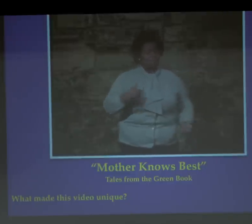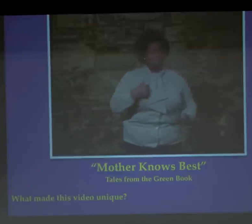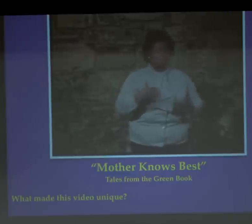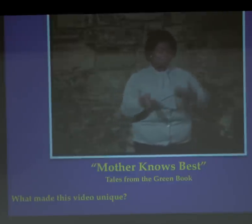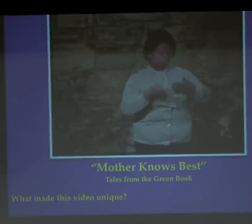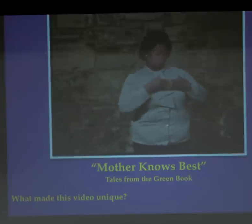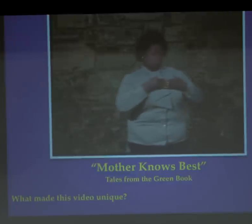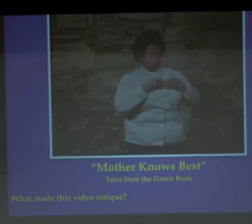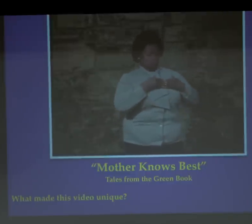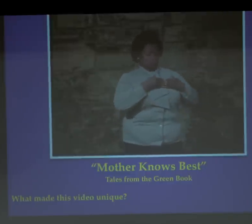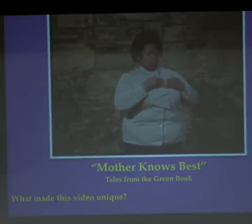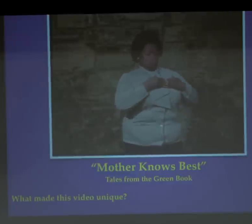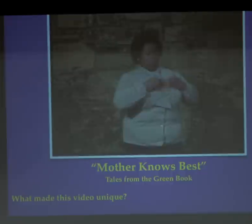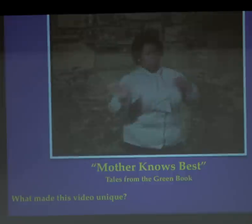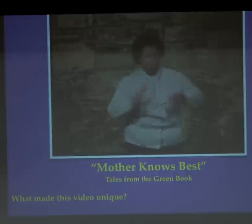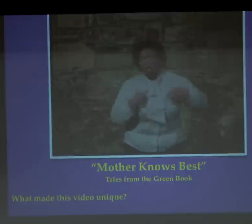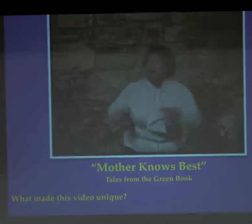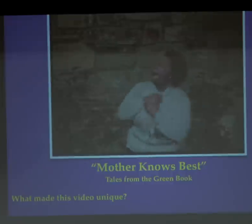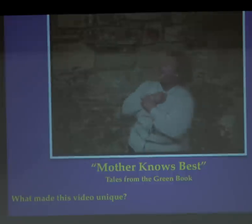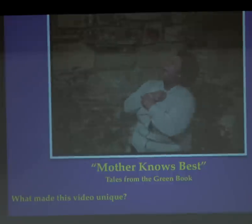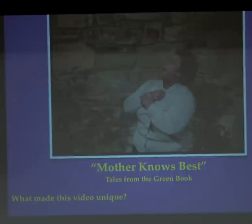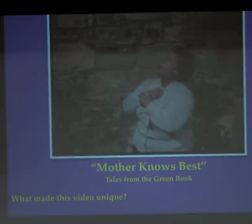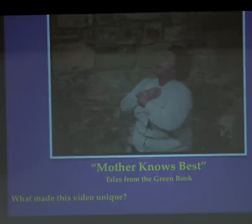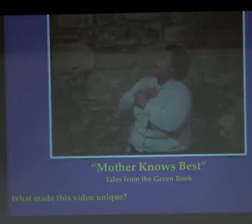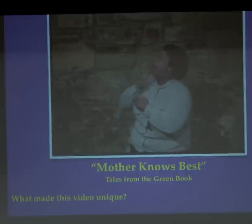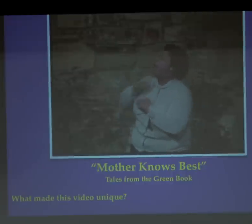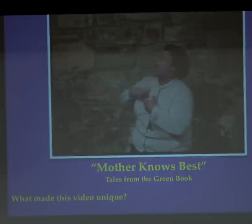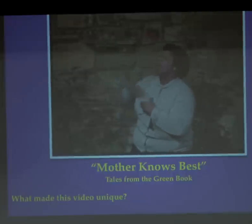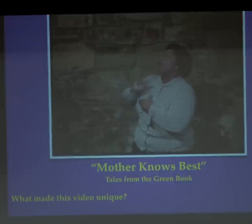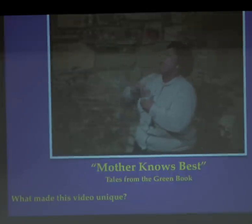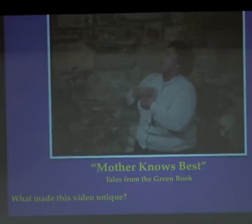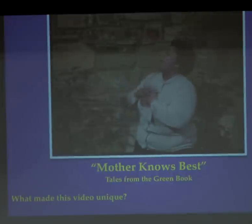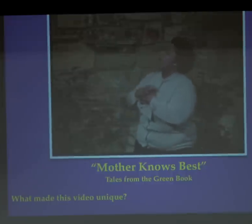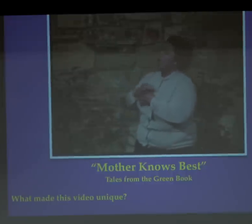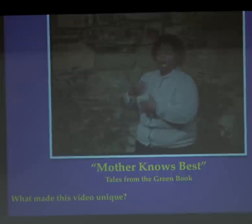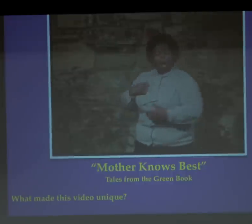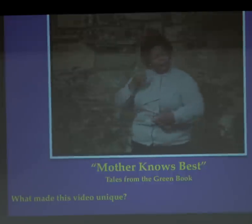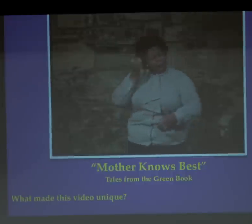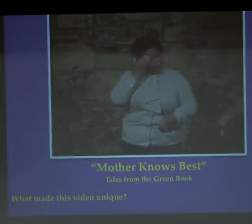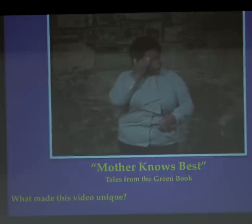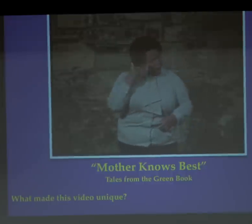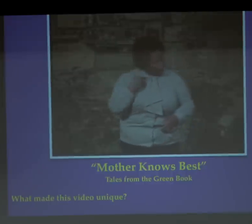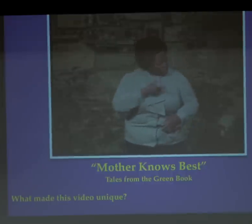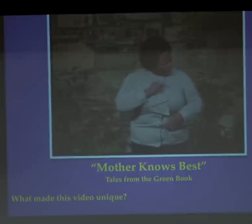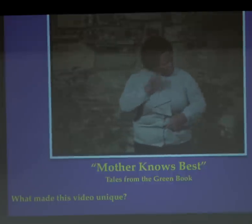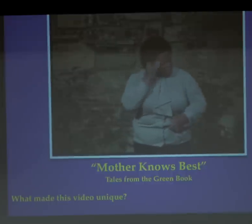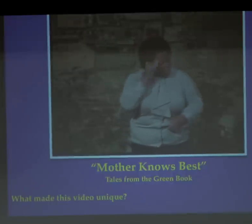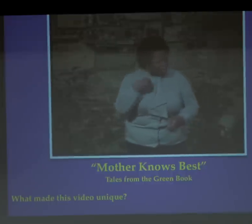Without her knowing that I was following her. I bust open the door and she covered herself and said